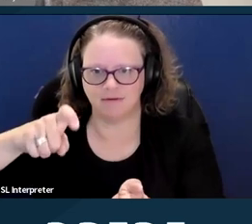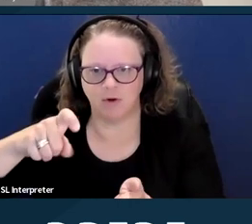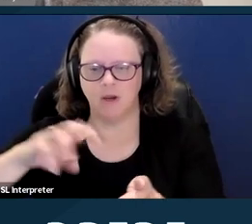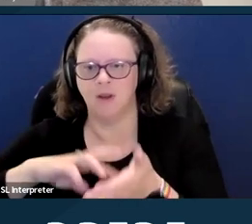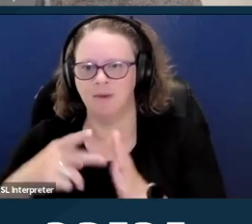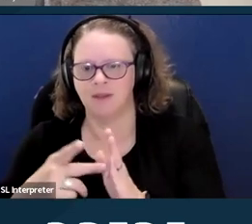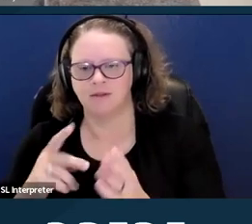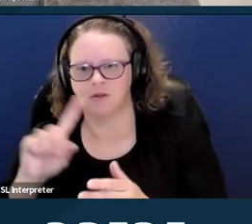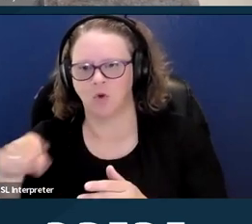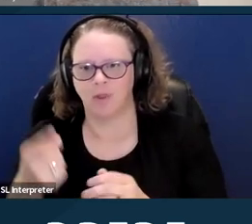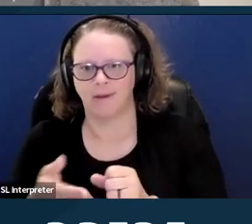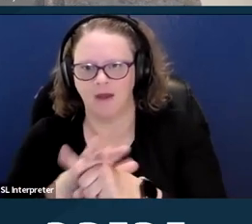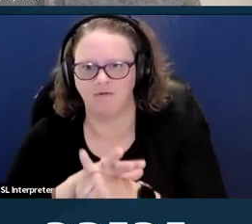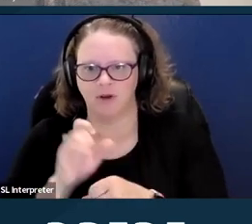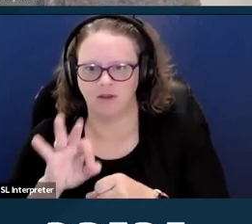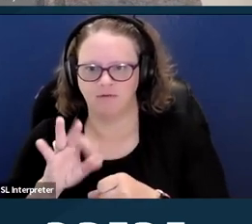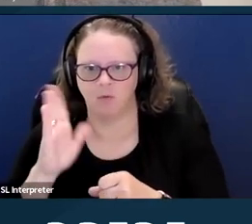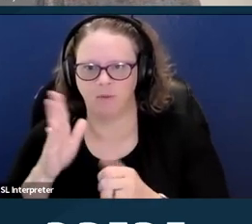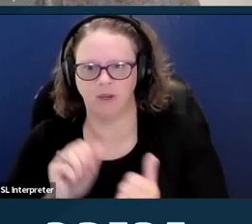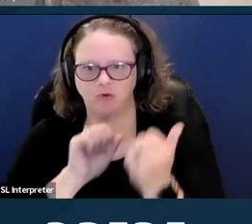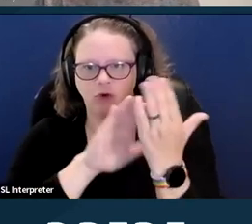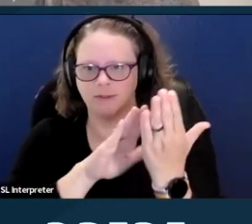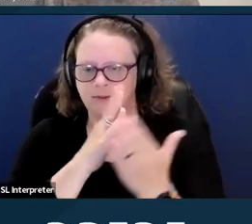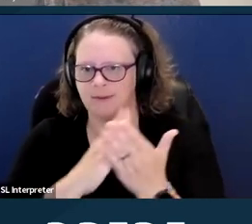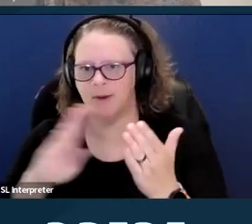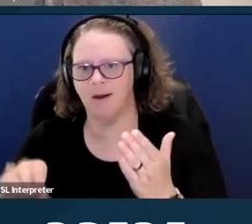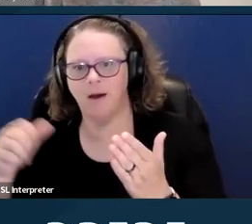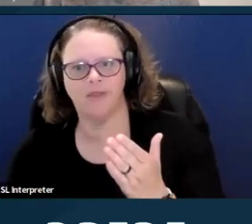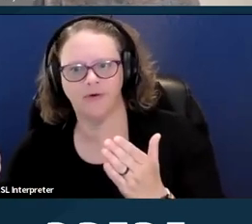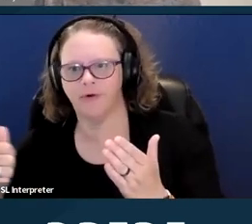if it's going to be addressing some other medical issue.